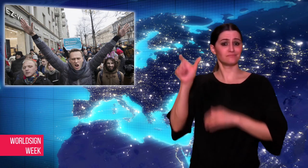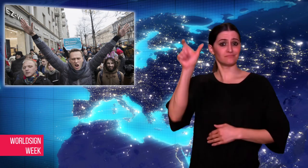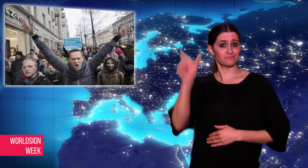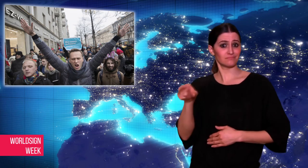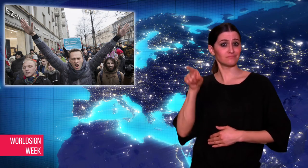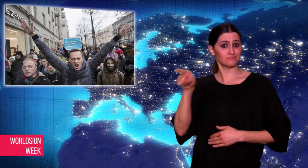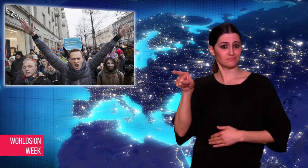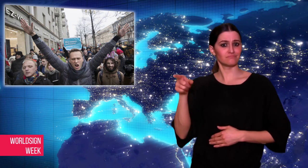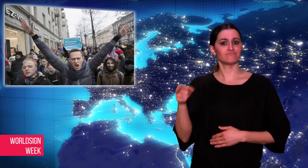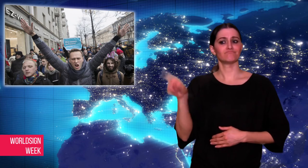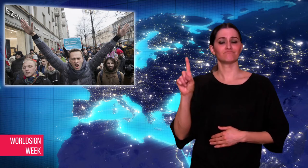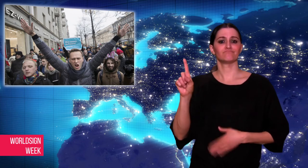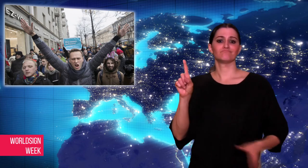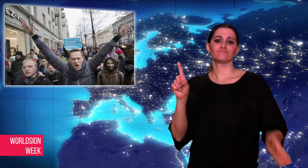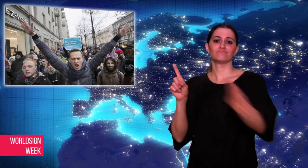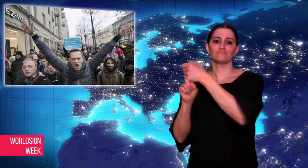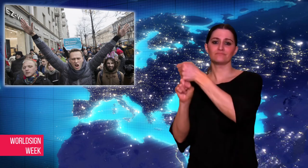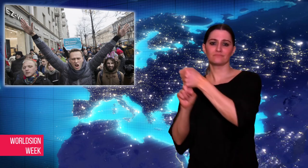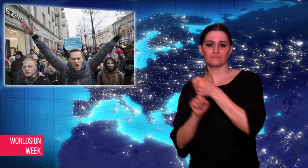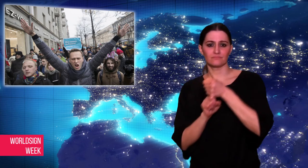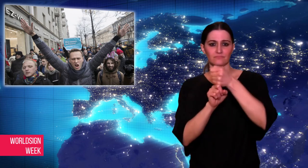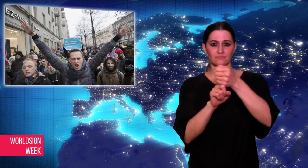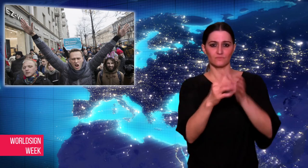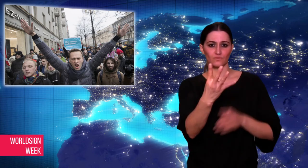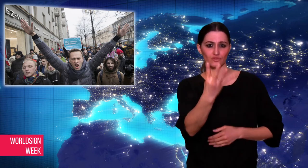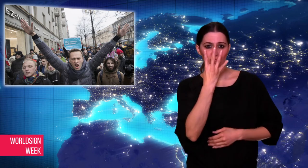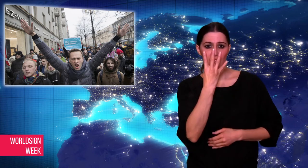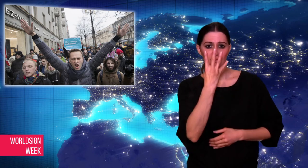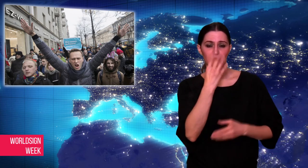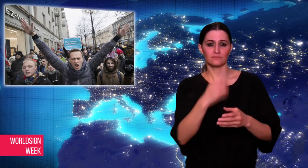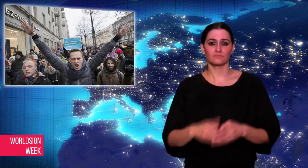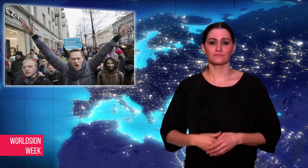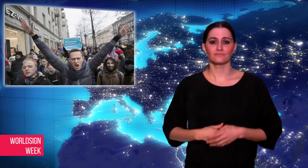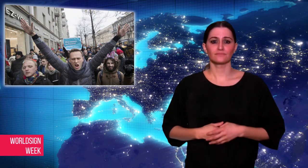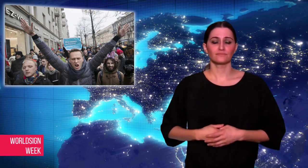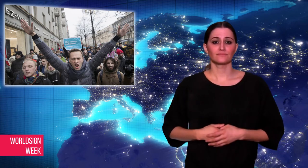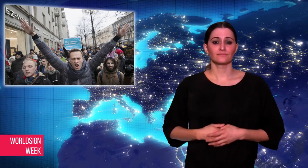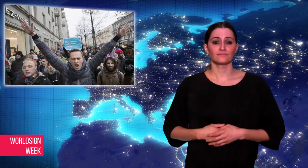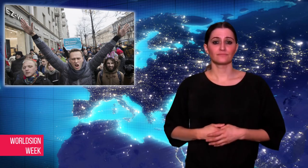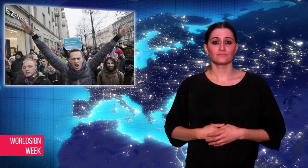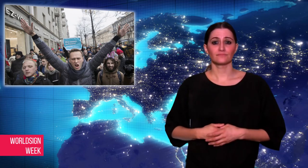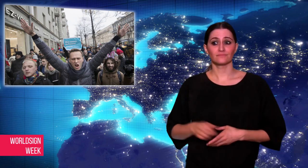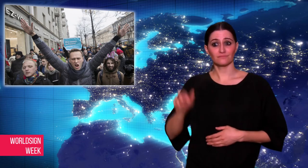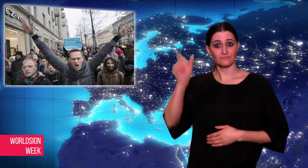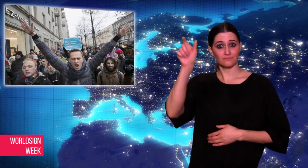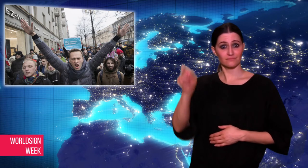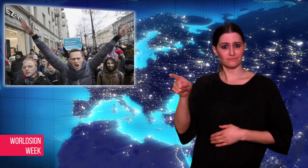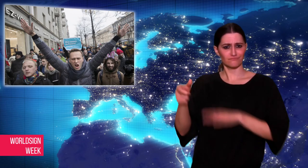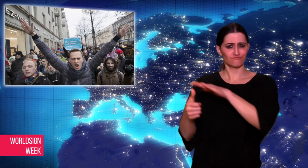Alexei Navalny, leader of the Russian